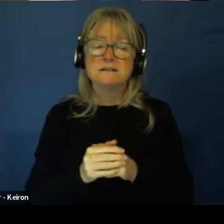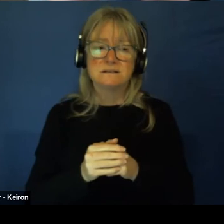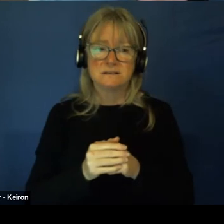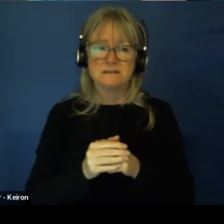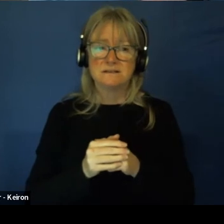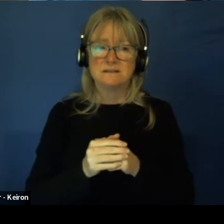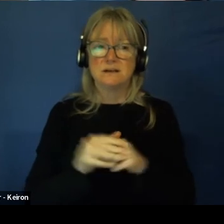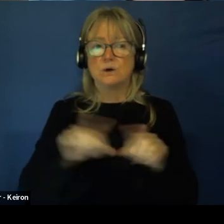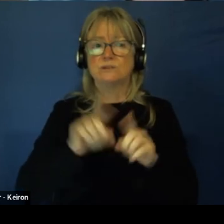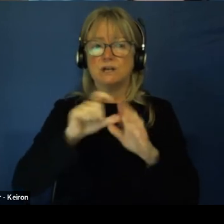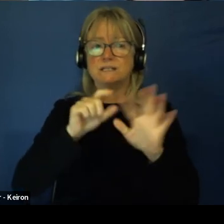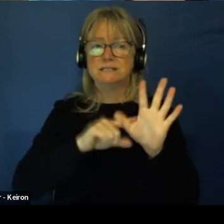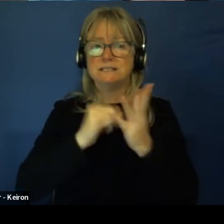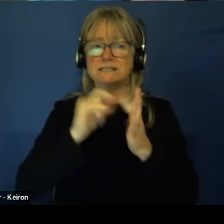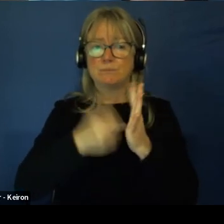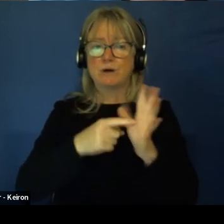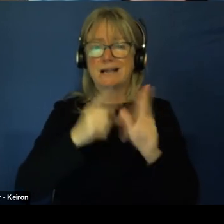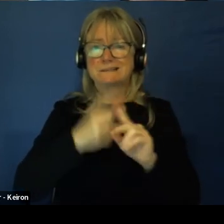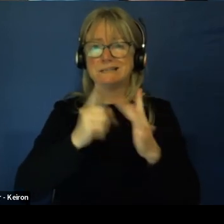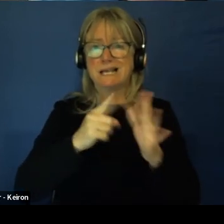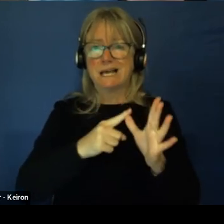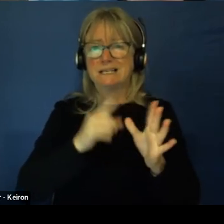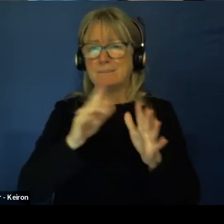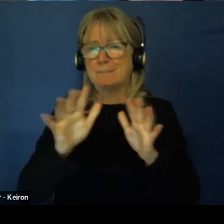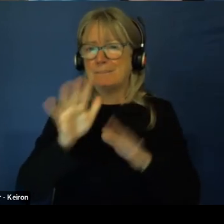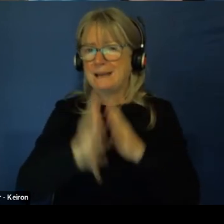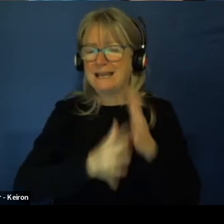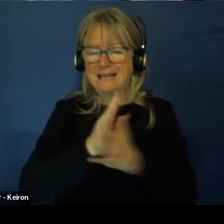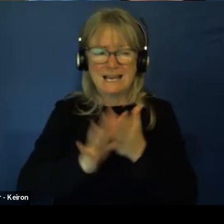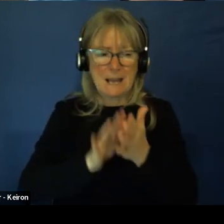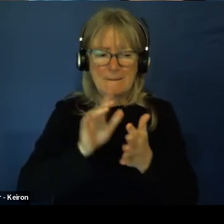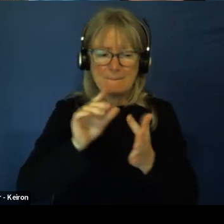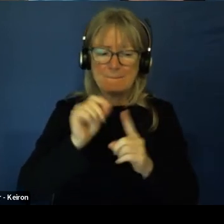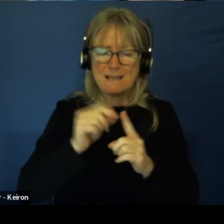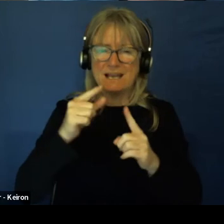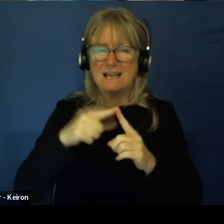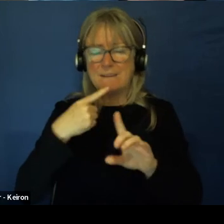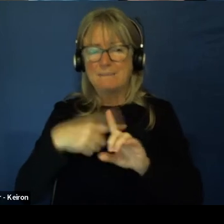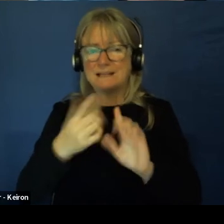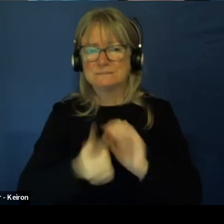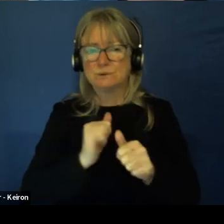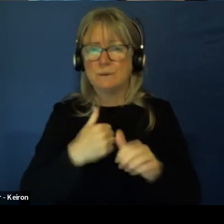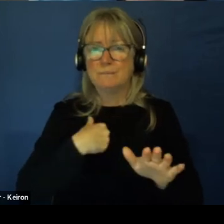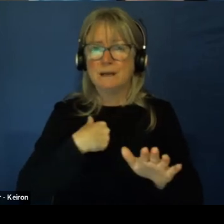And having this box here as well so pa sports things actually now that you mentioned it I actually used to dread sport day.